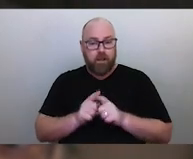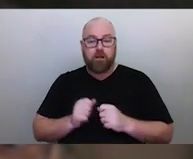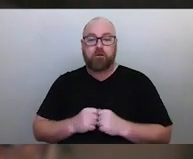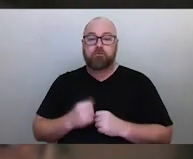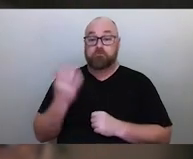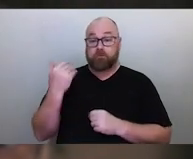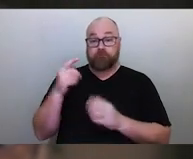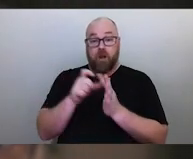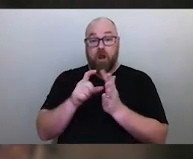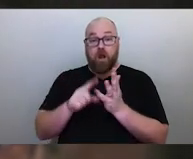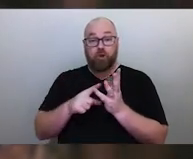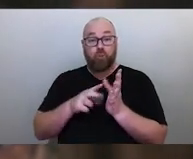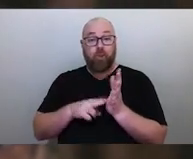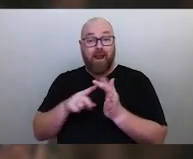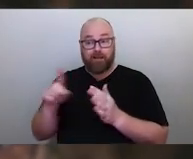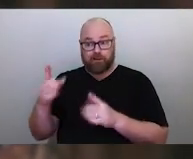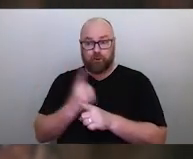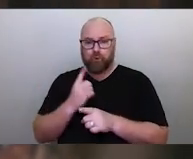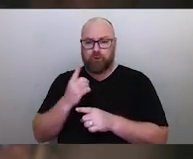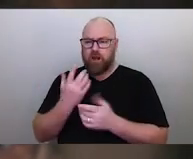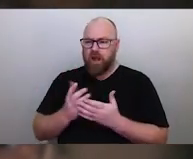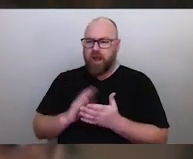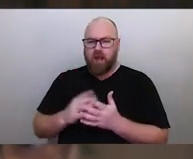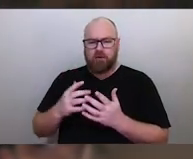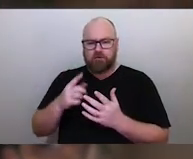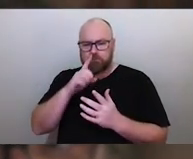about how he couldn't figure out what wasn't so